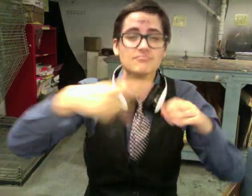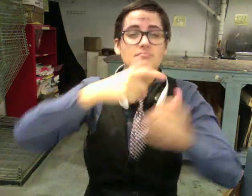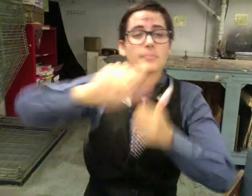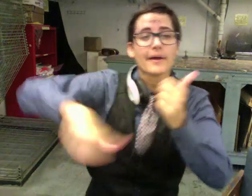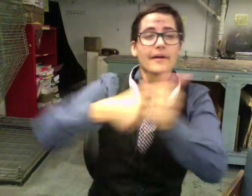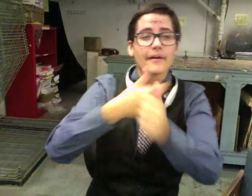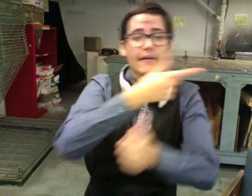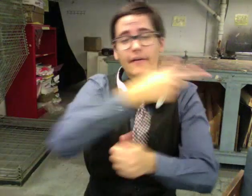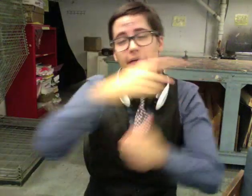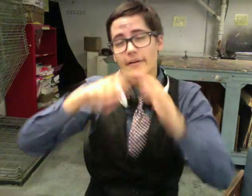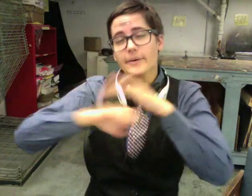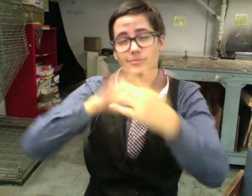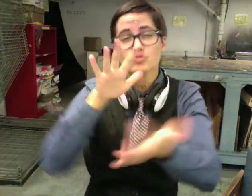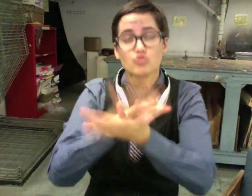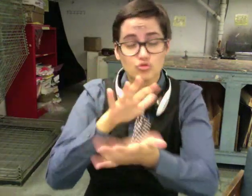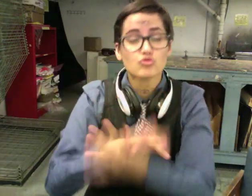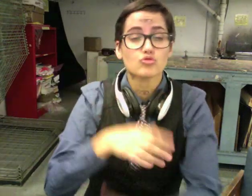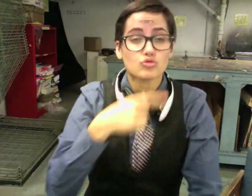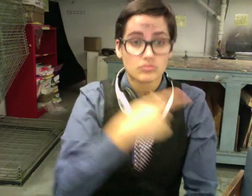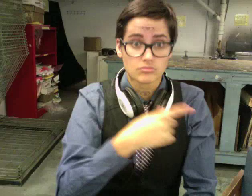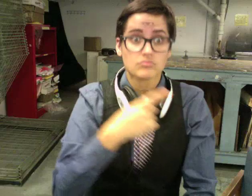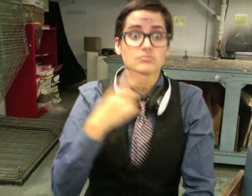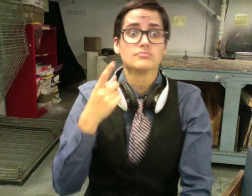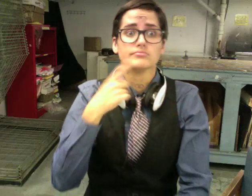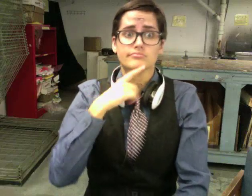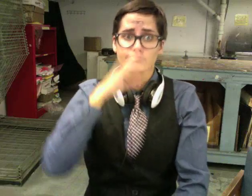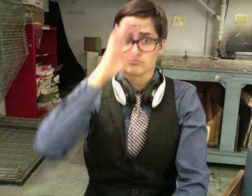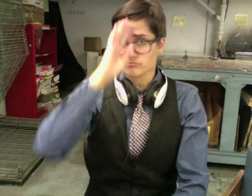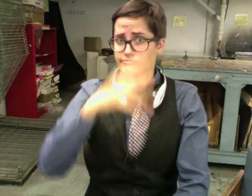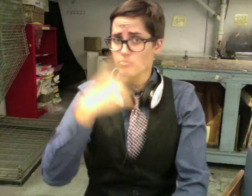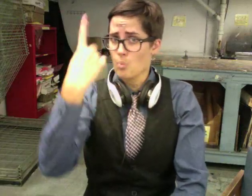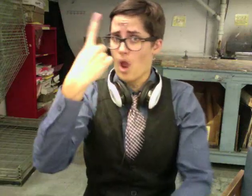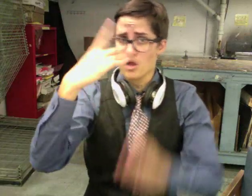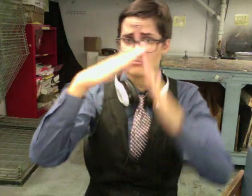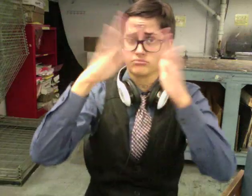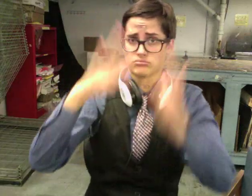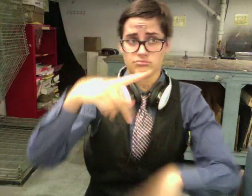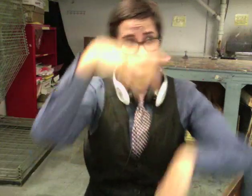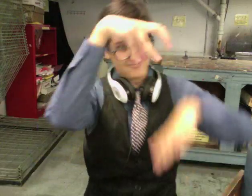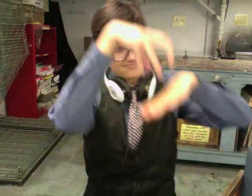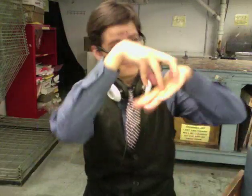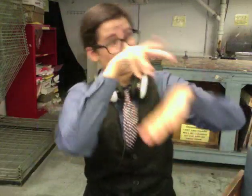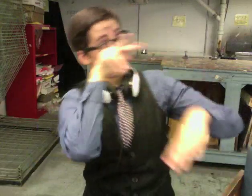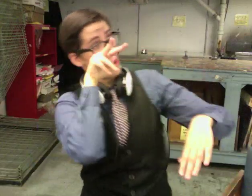Desert Creek, out back of the elementary school, doesn't actually exist. "It seems like it exists,"